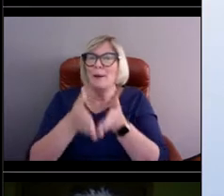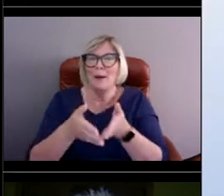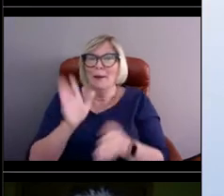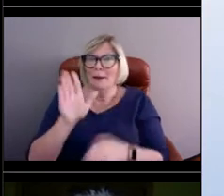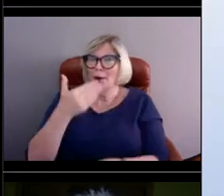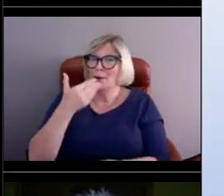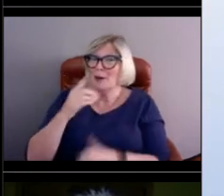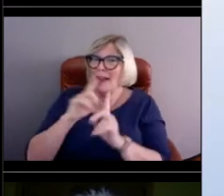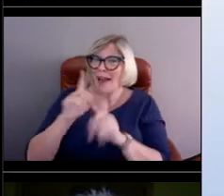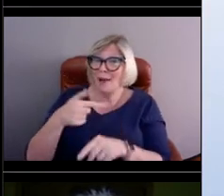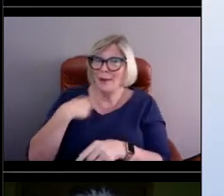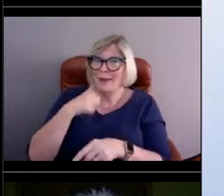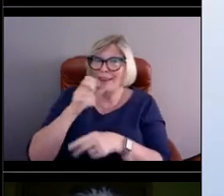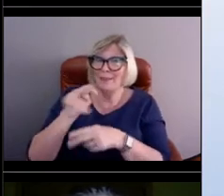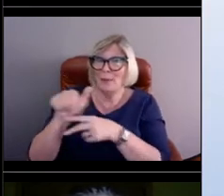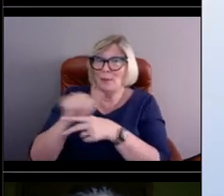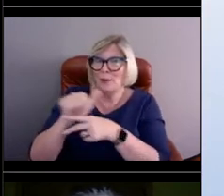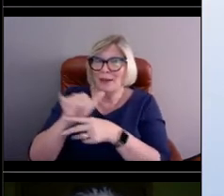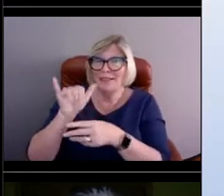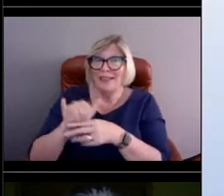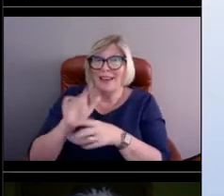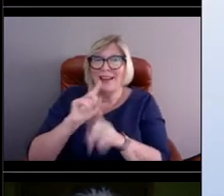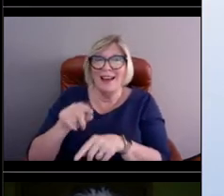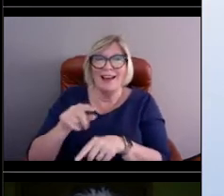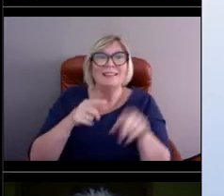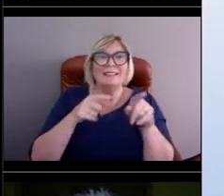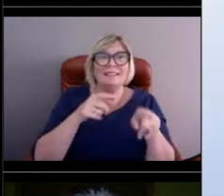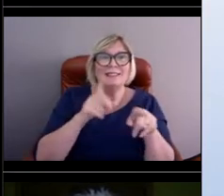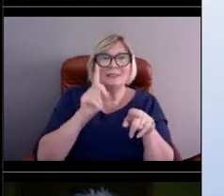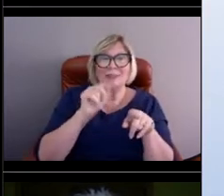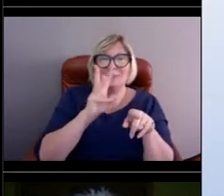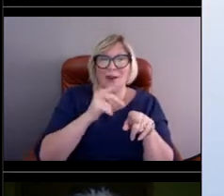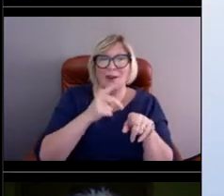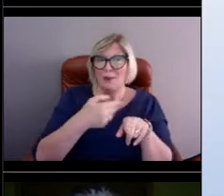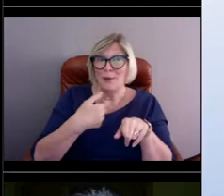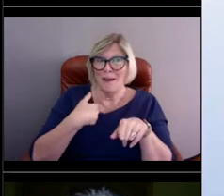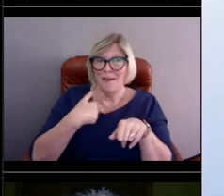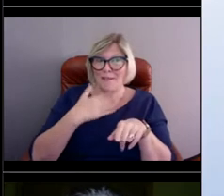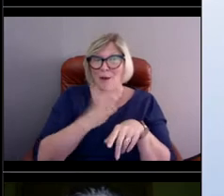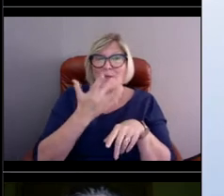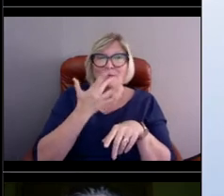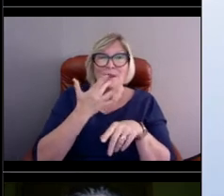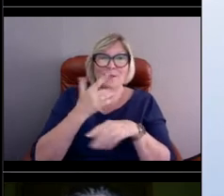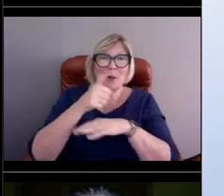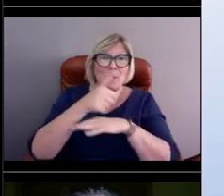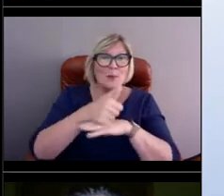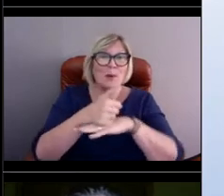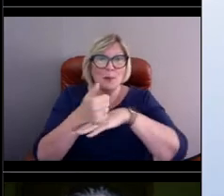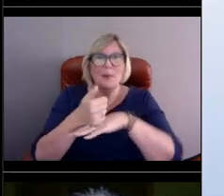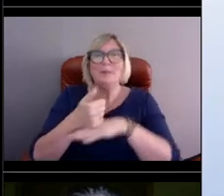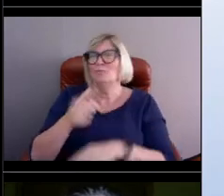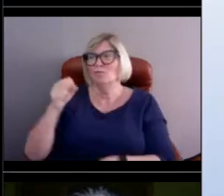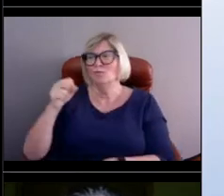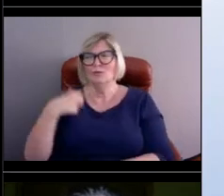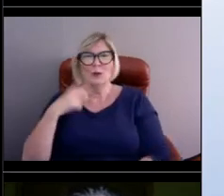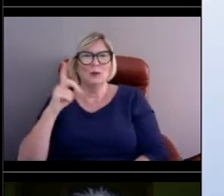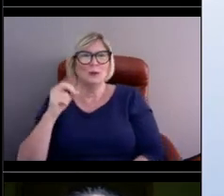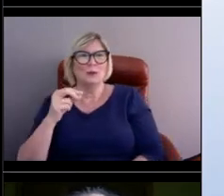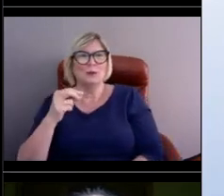Do you have a favorite buoy? I do actually. My favorite is one of the tropical atmosphere, ocean buoys.